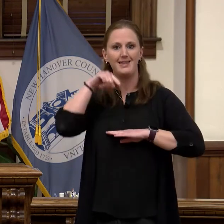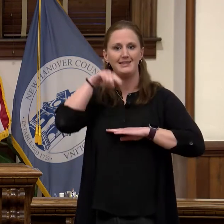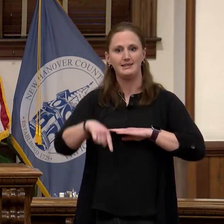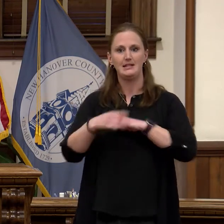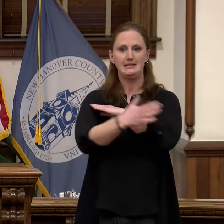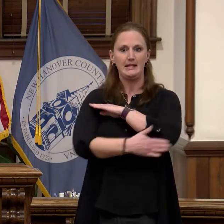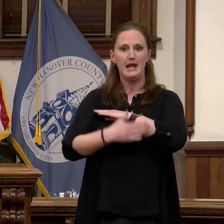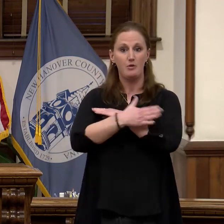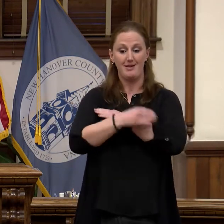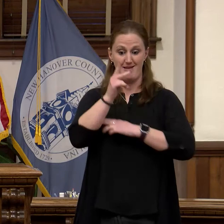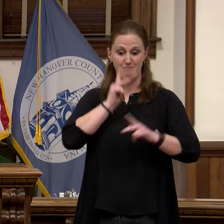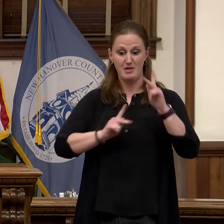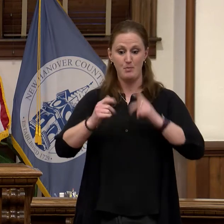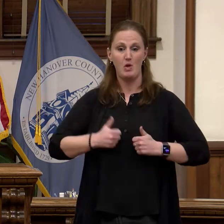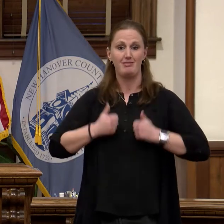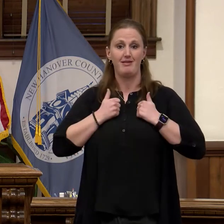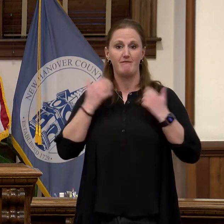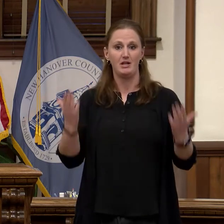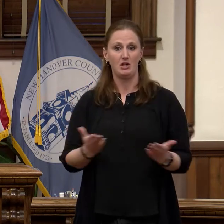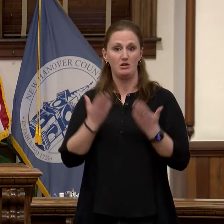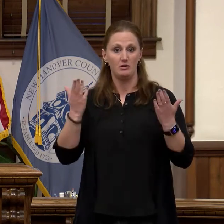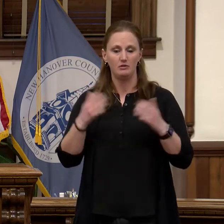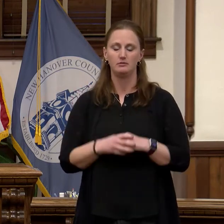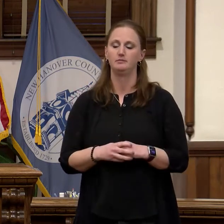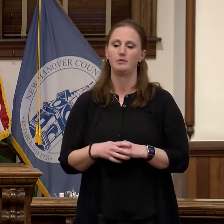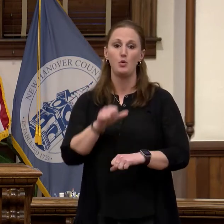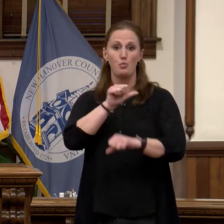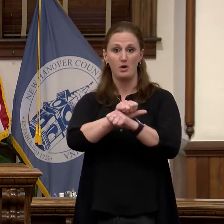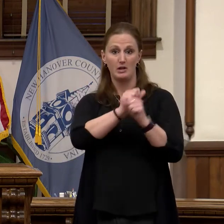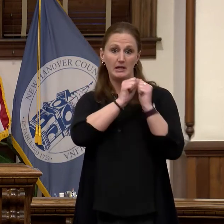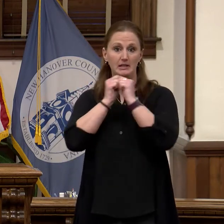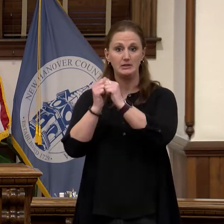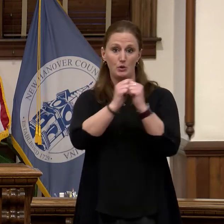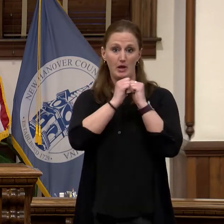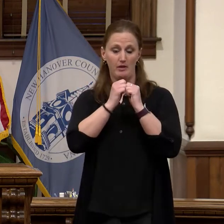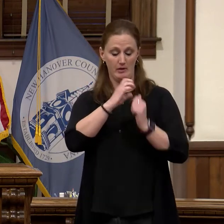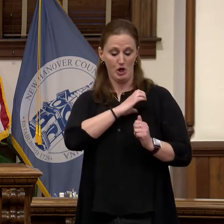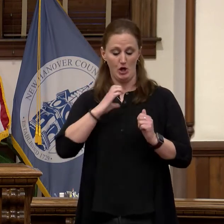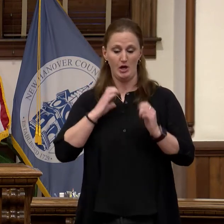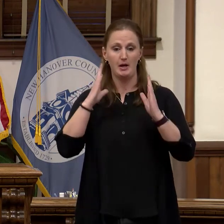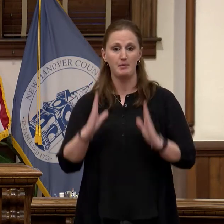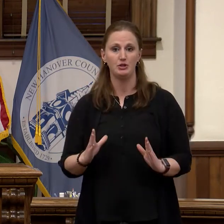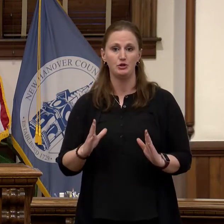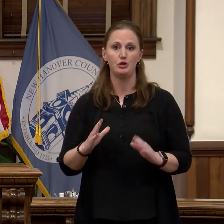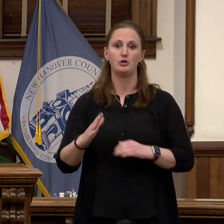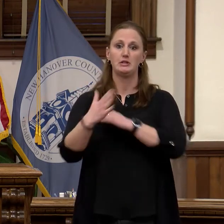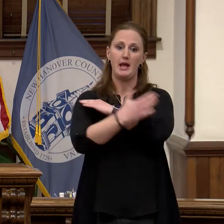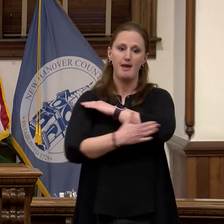work here. Working together commissioners, county staff, volunteers